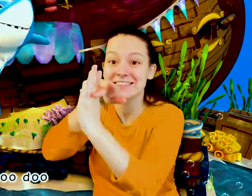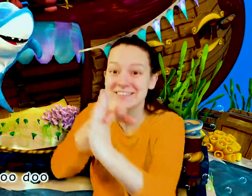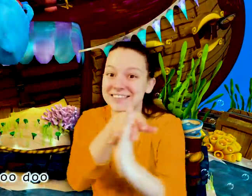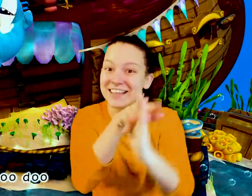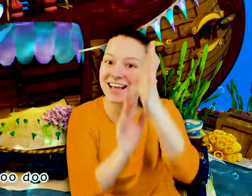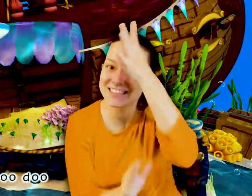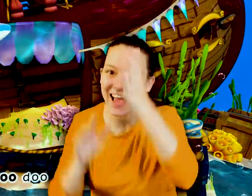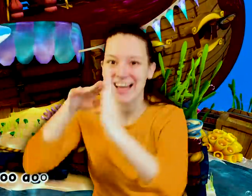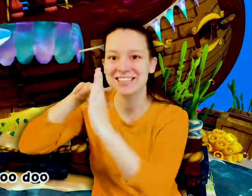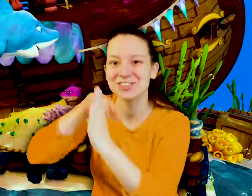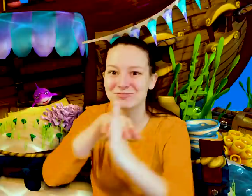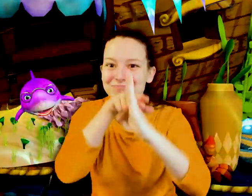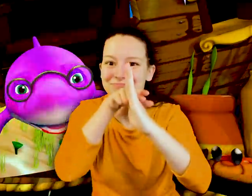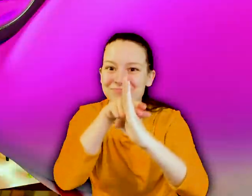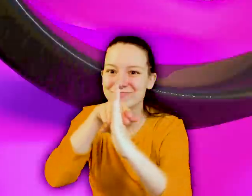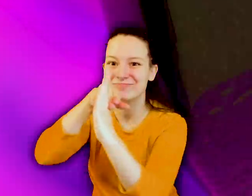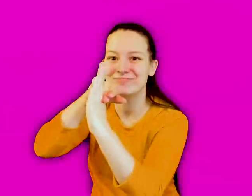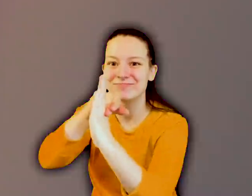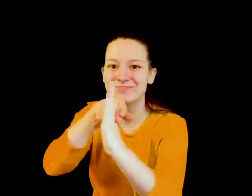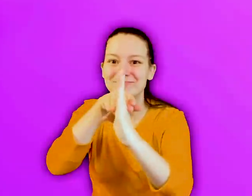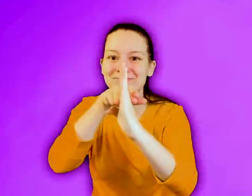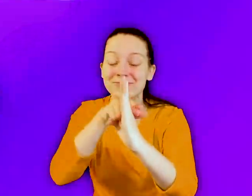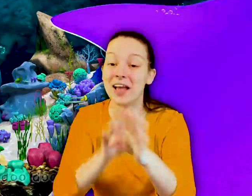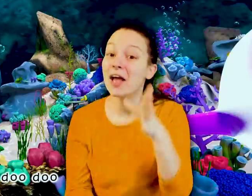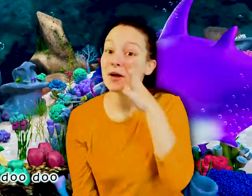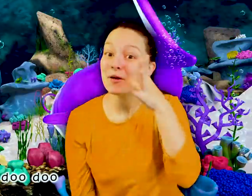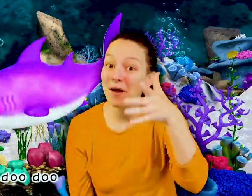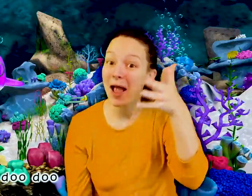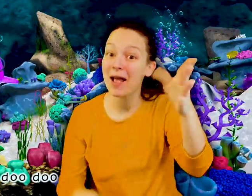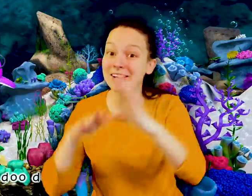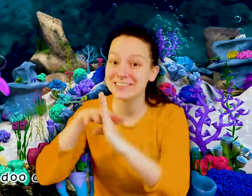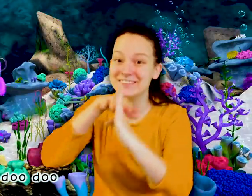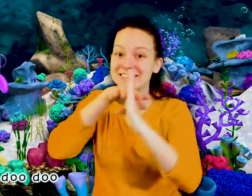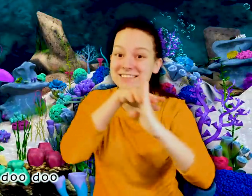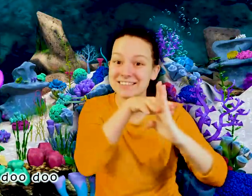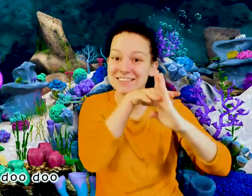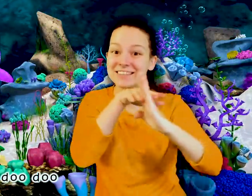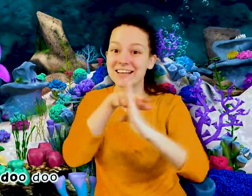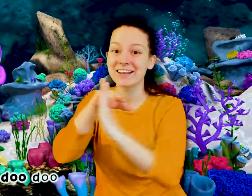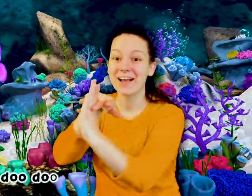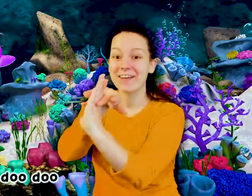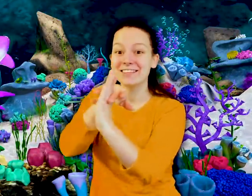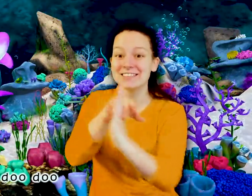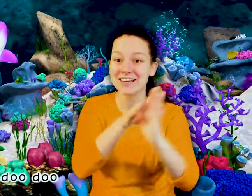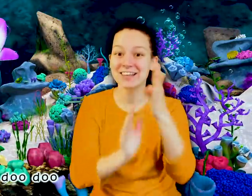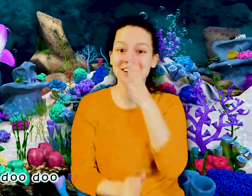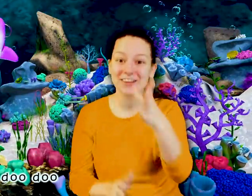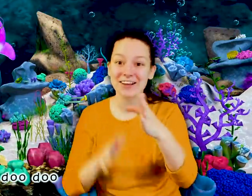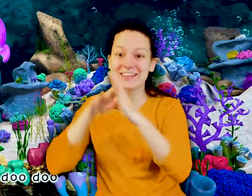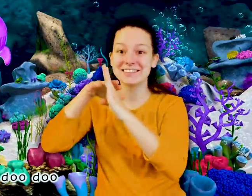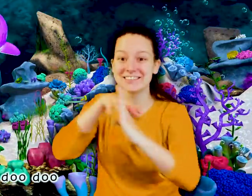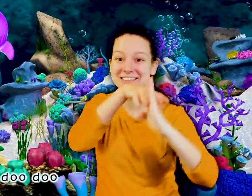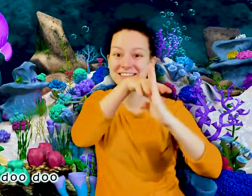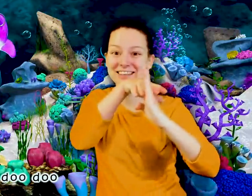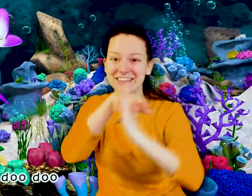Grandma Shark ….. Grandma Shark